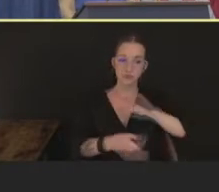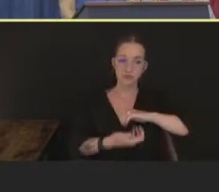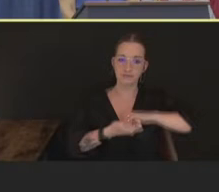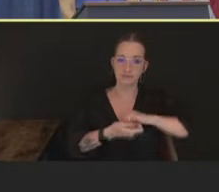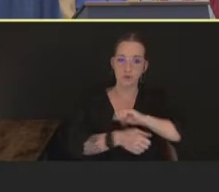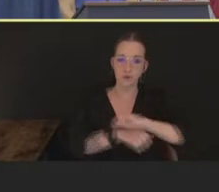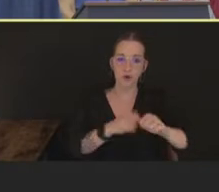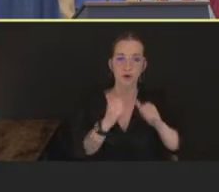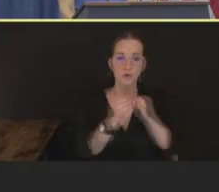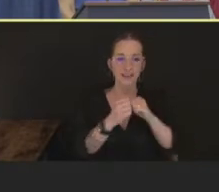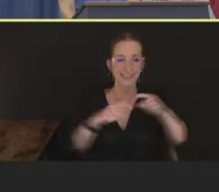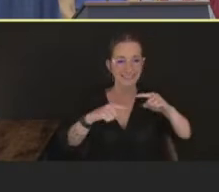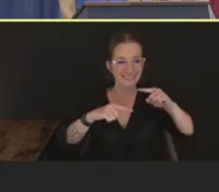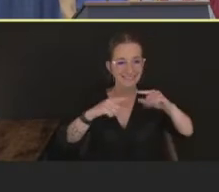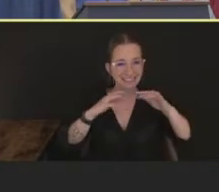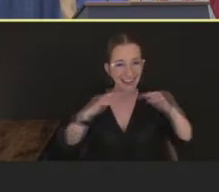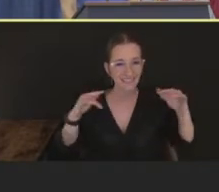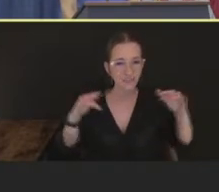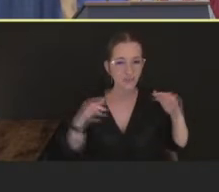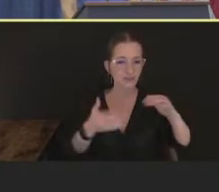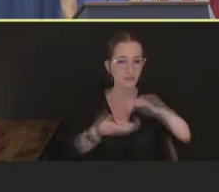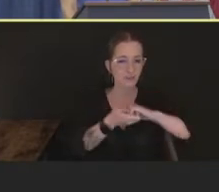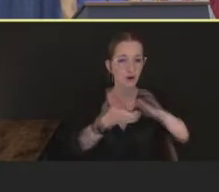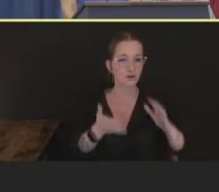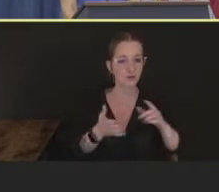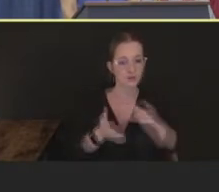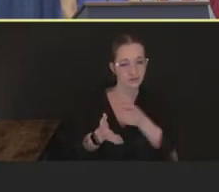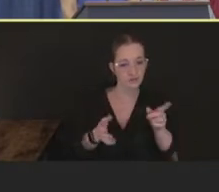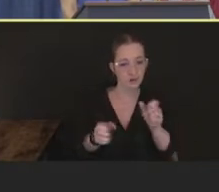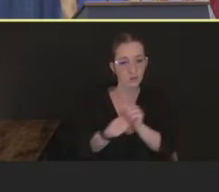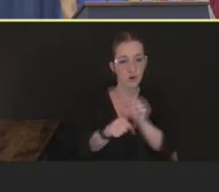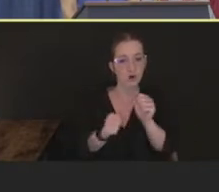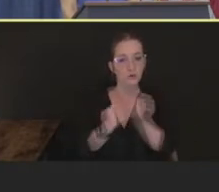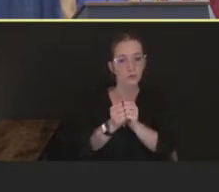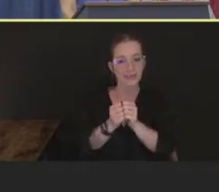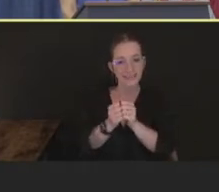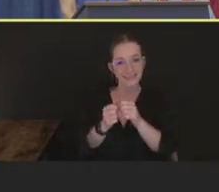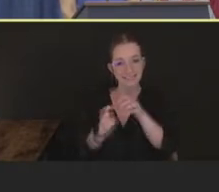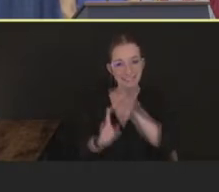diverse partners who work with special populations, to improve accessibility,